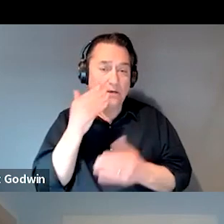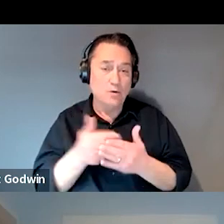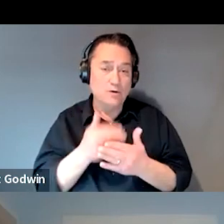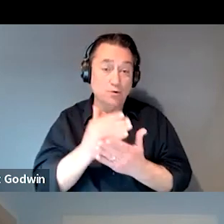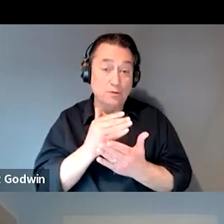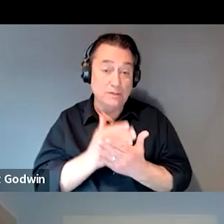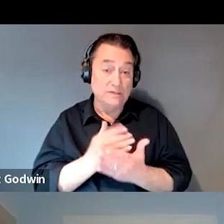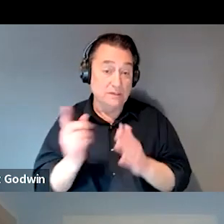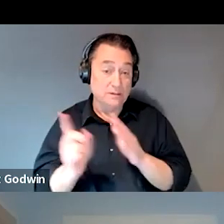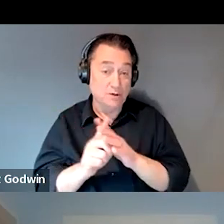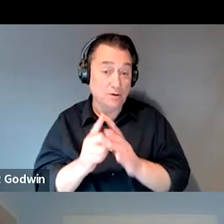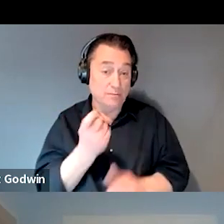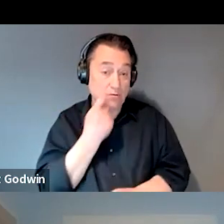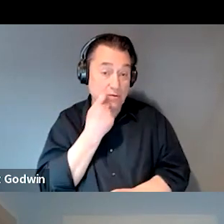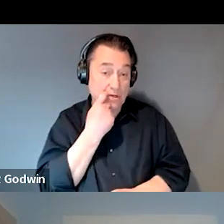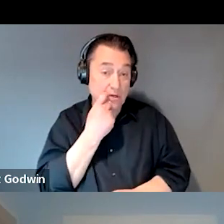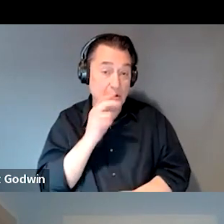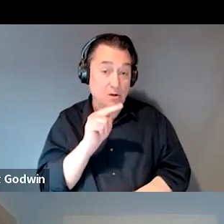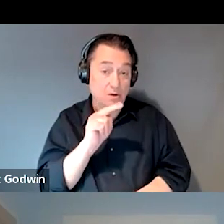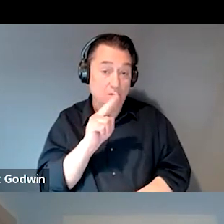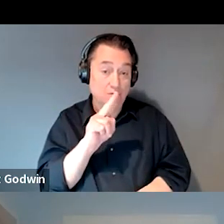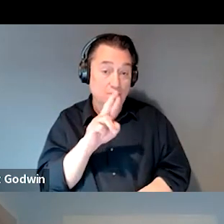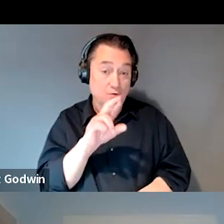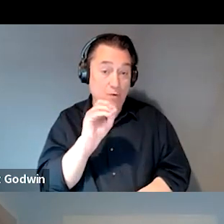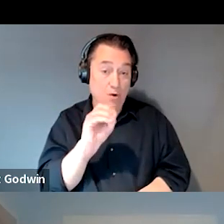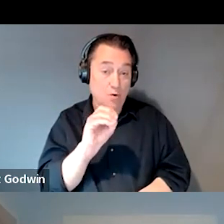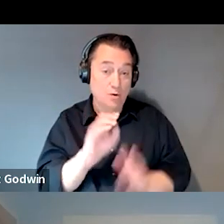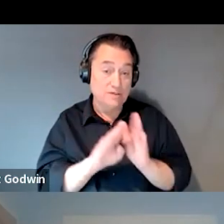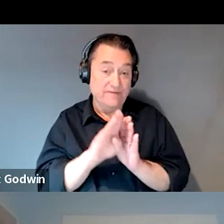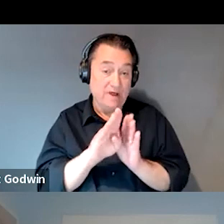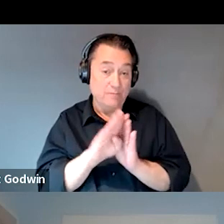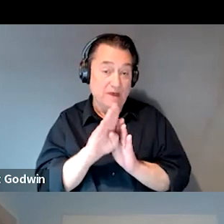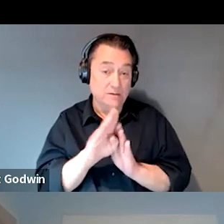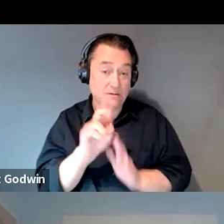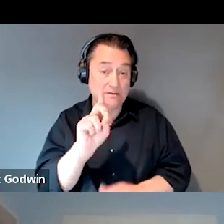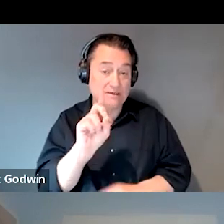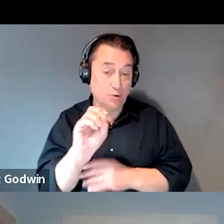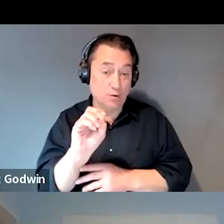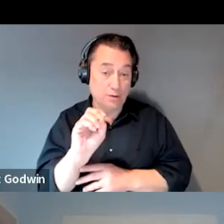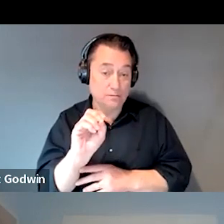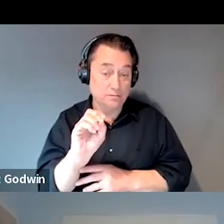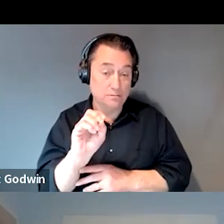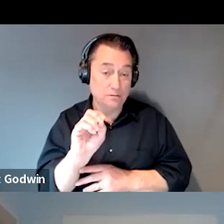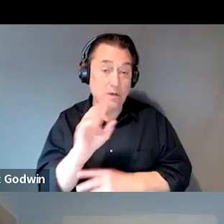in the past few years is neurodevelopmental disorder. So I talked to some psychiatrists